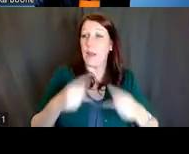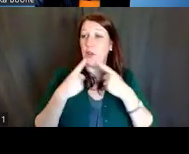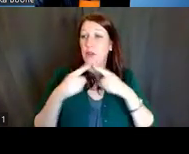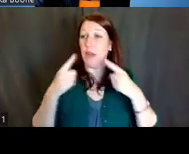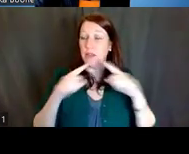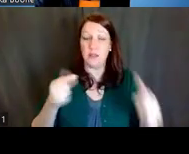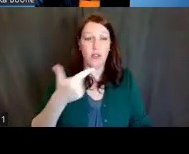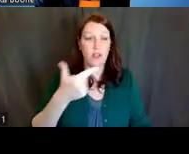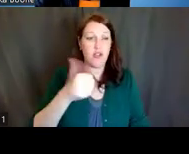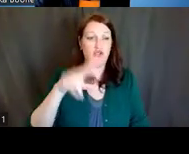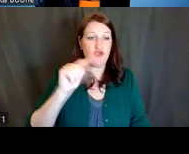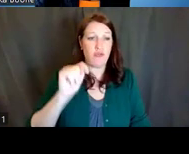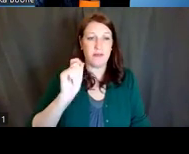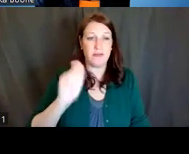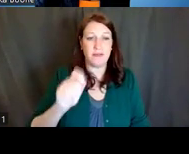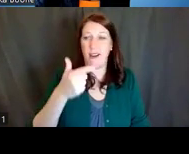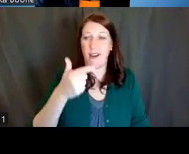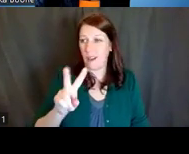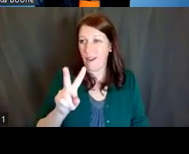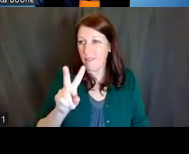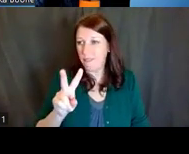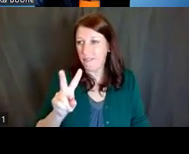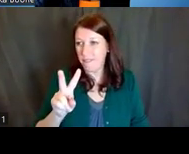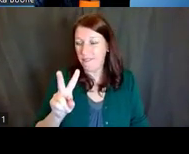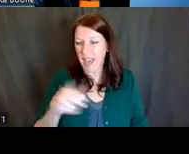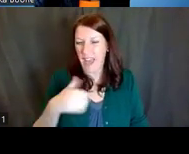and in the NIH Guide for Grants and Contracts.